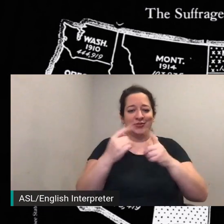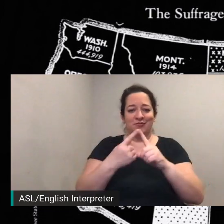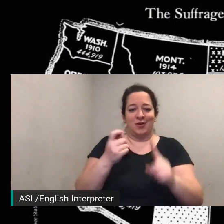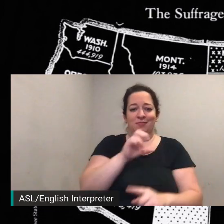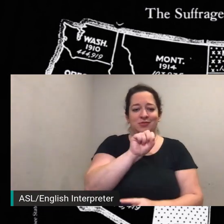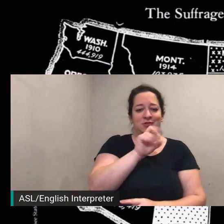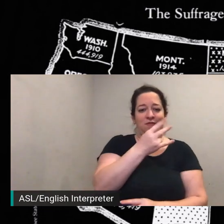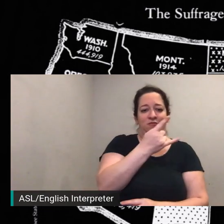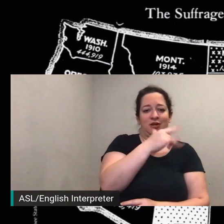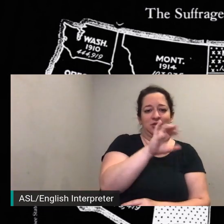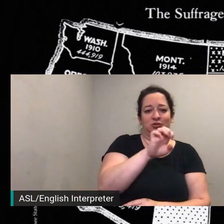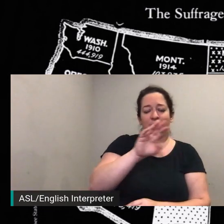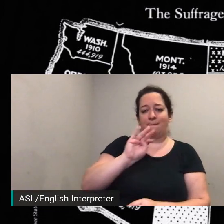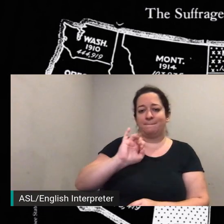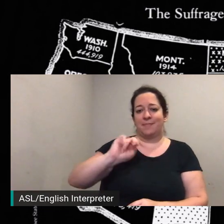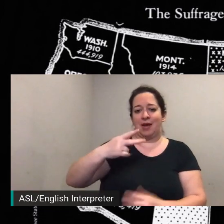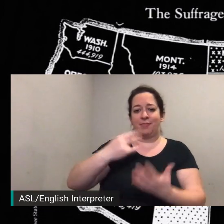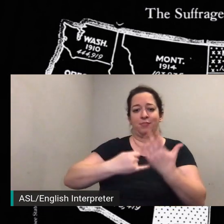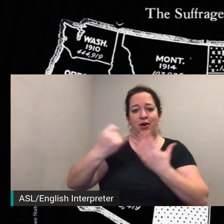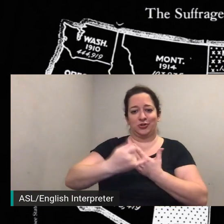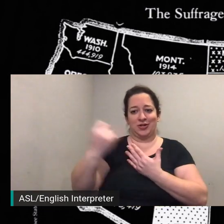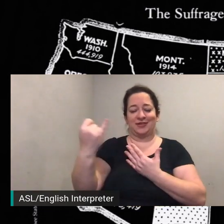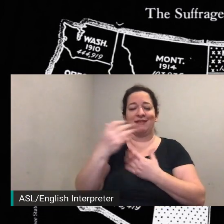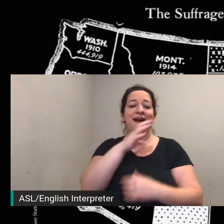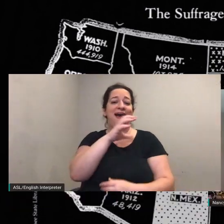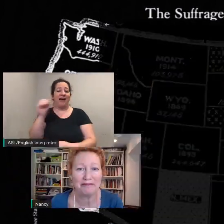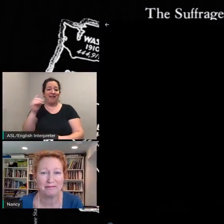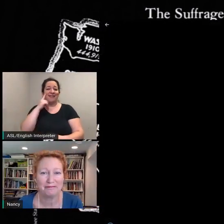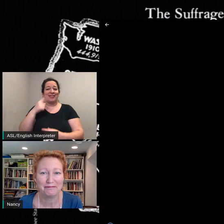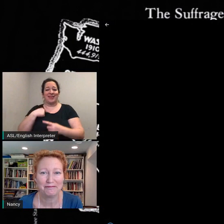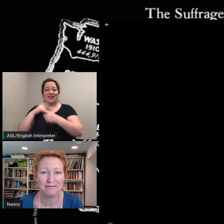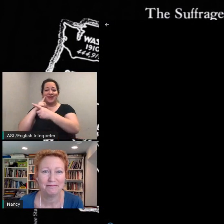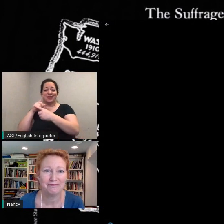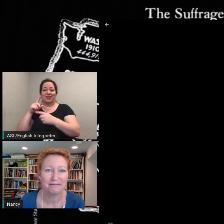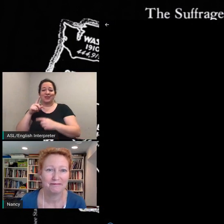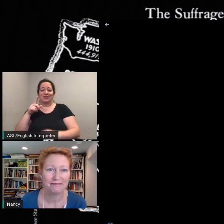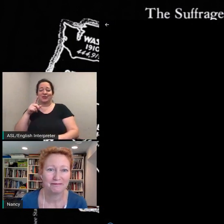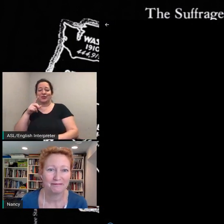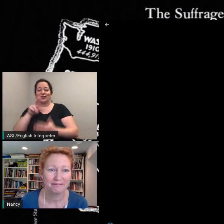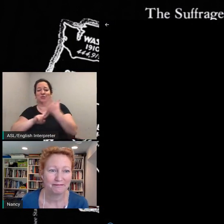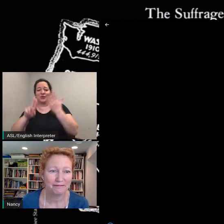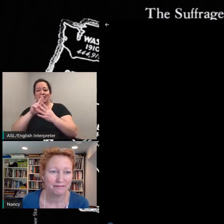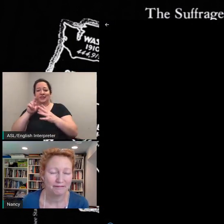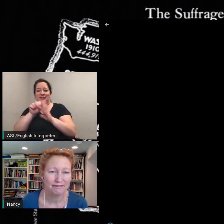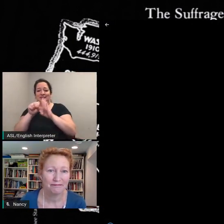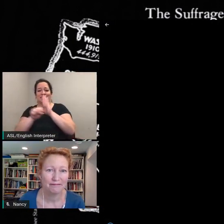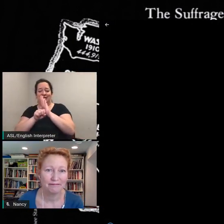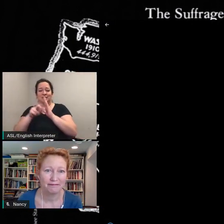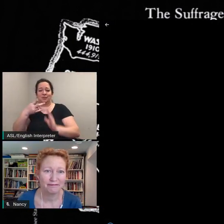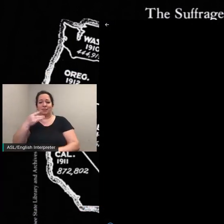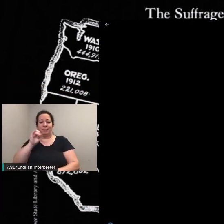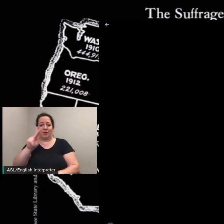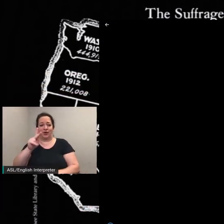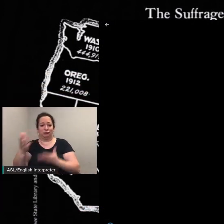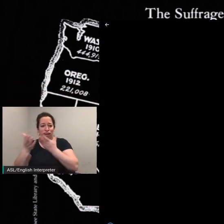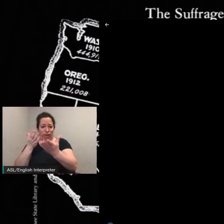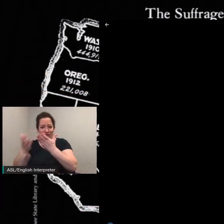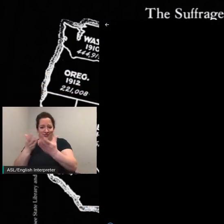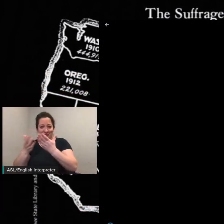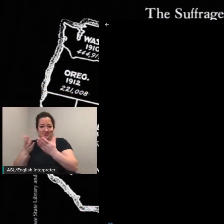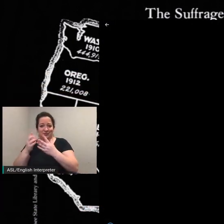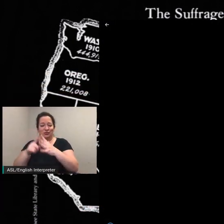starting with president schatzel of towson university